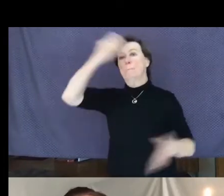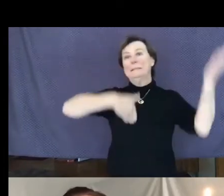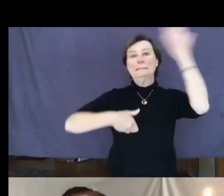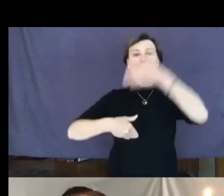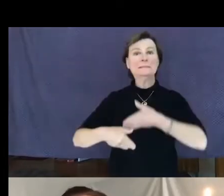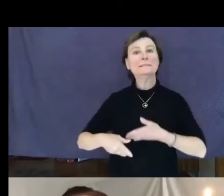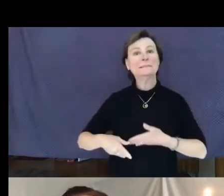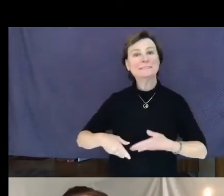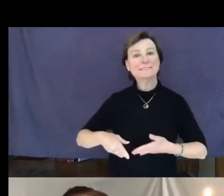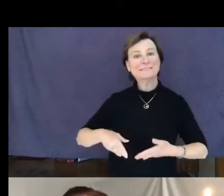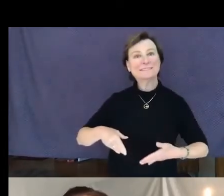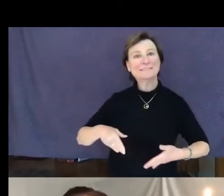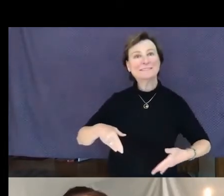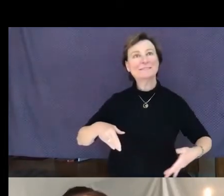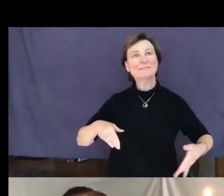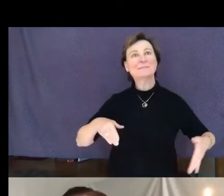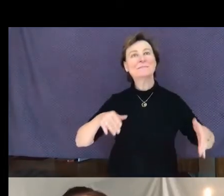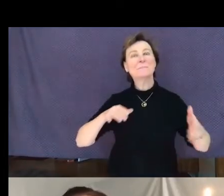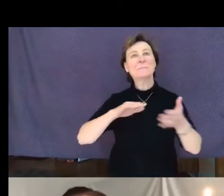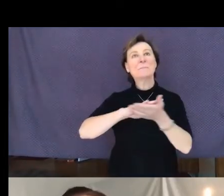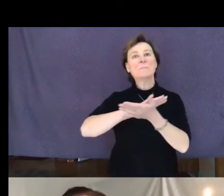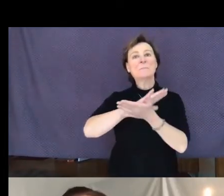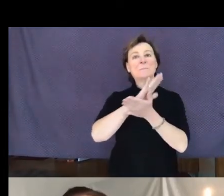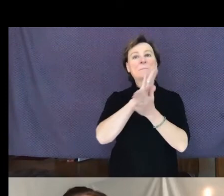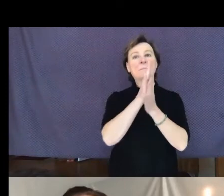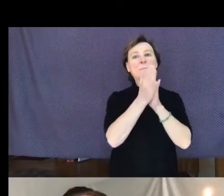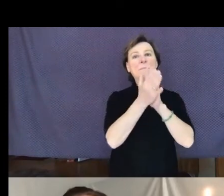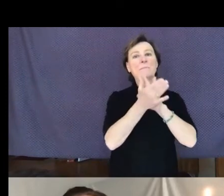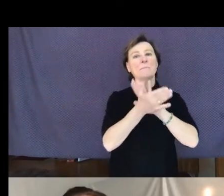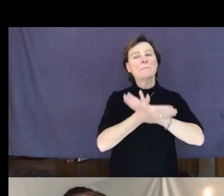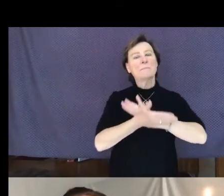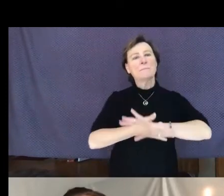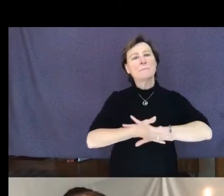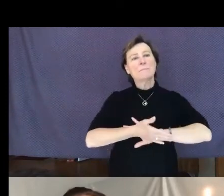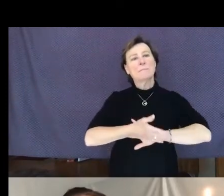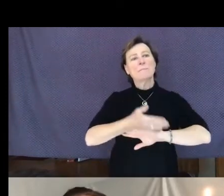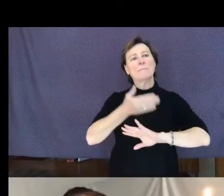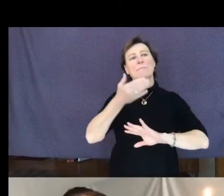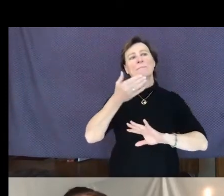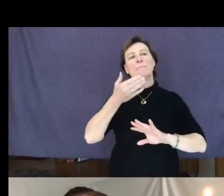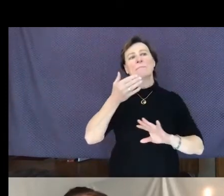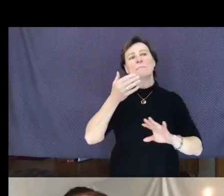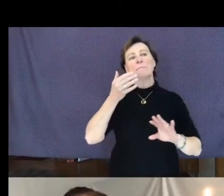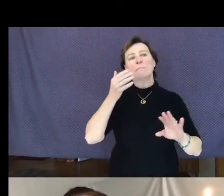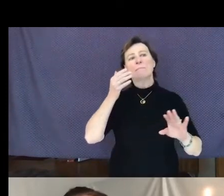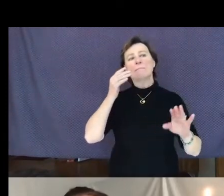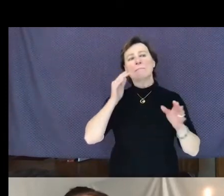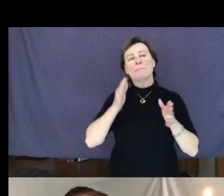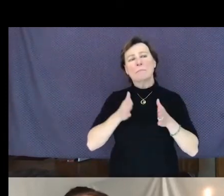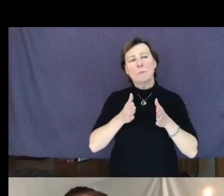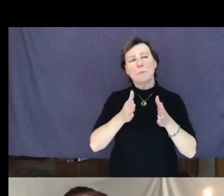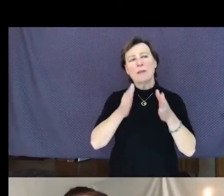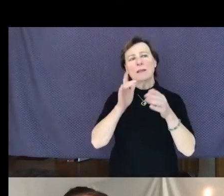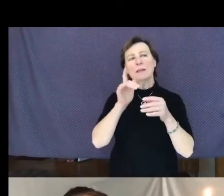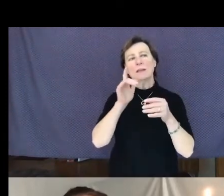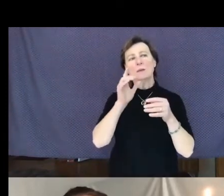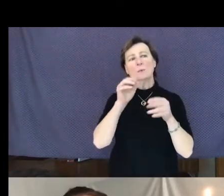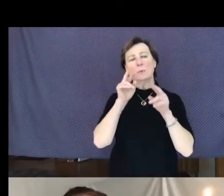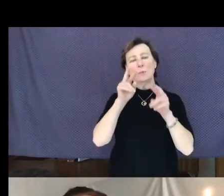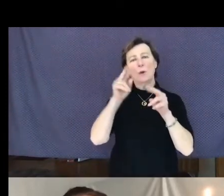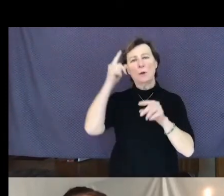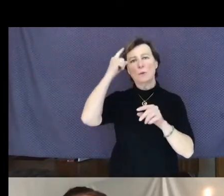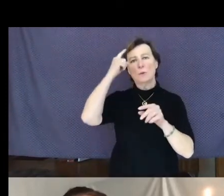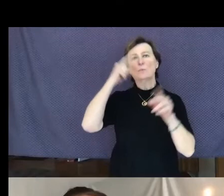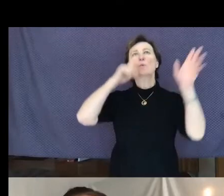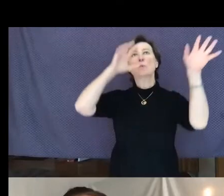inclined to watch the way of rain when it falls slow and free.